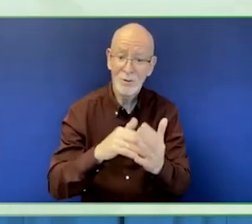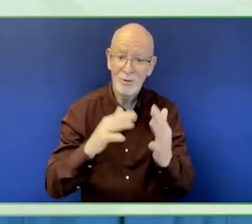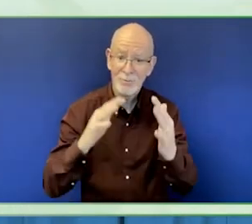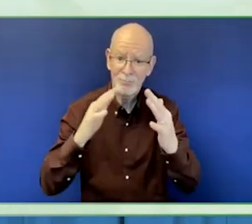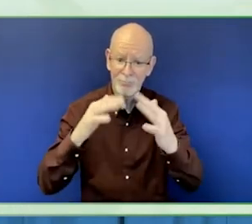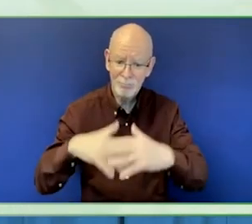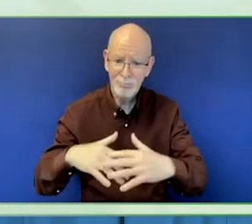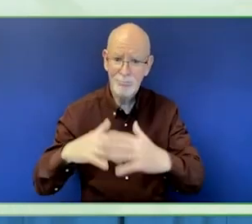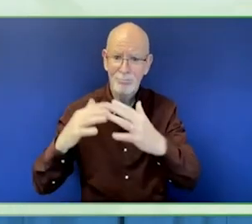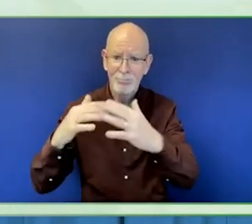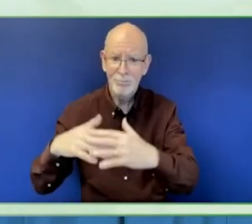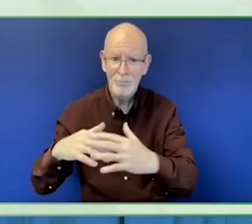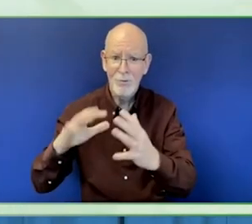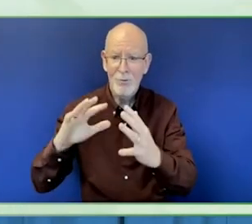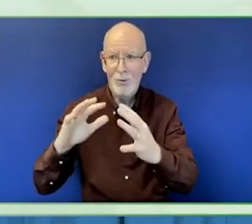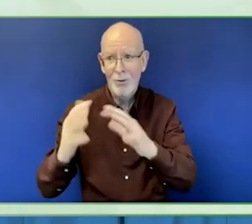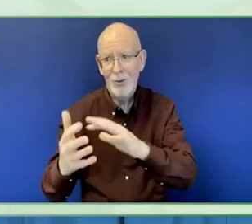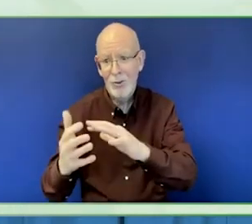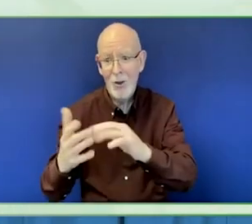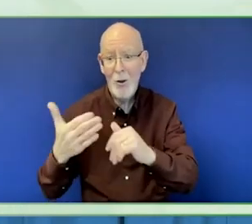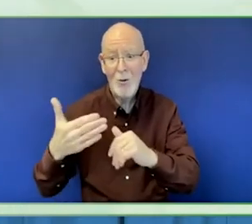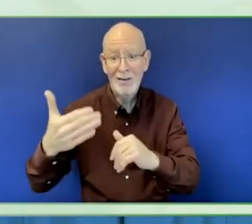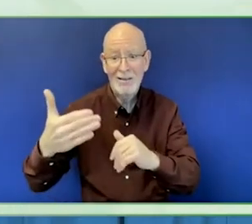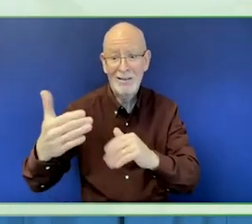We are facing a very difficult time in the region.